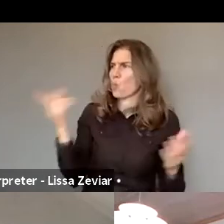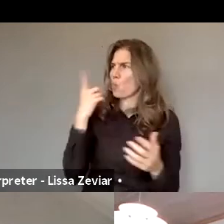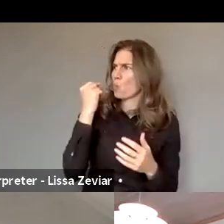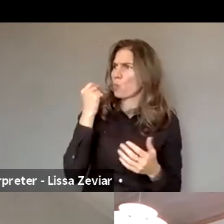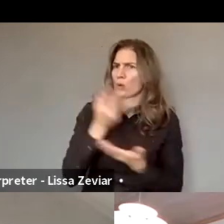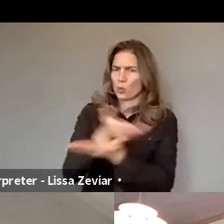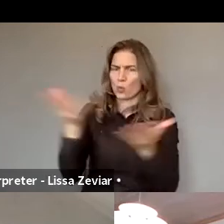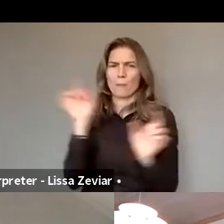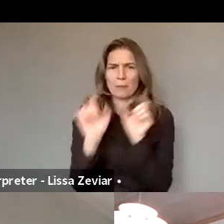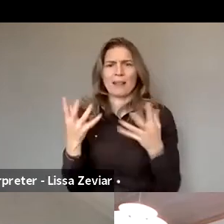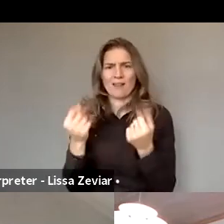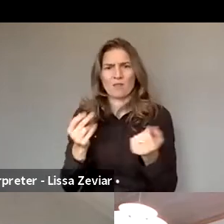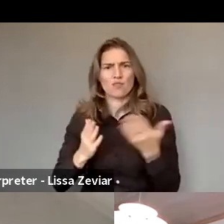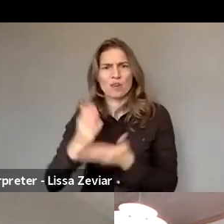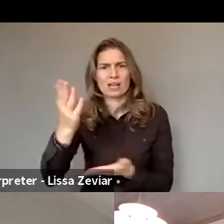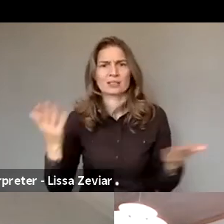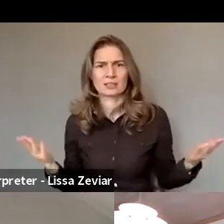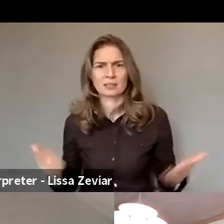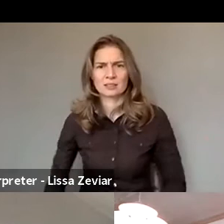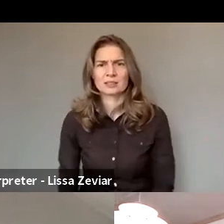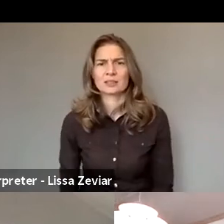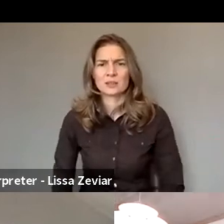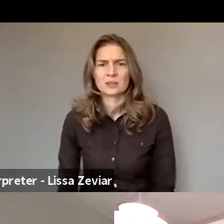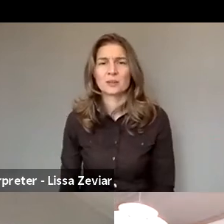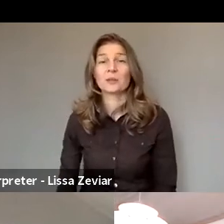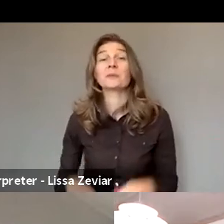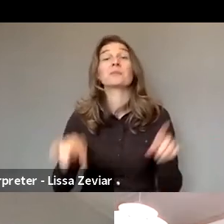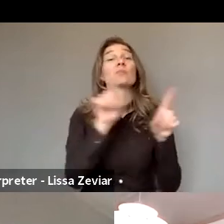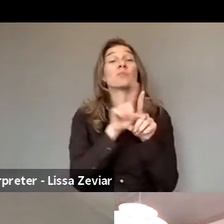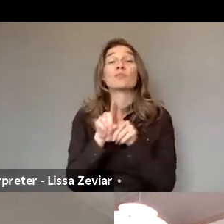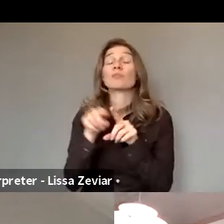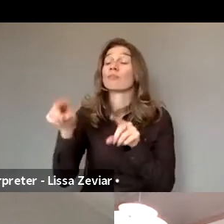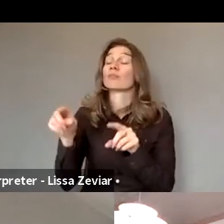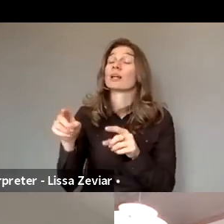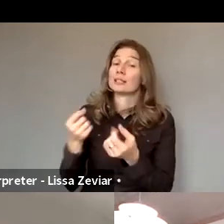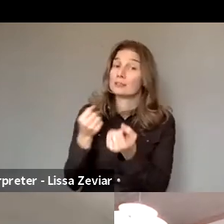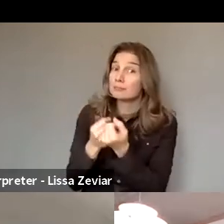pushing for different Member States to adopt strategy of